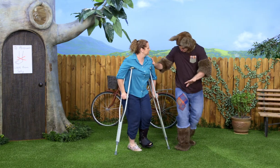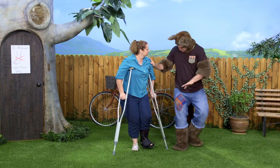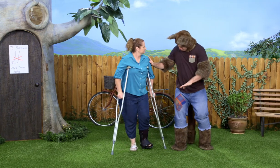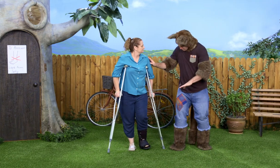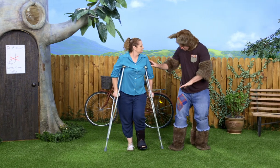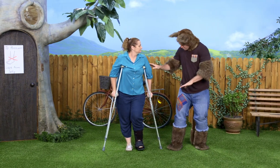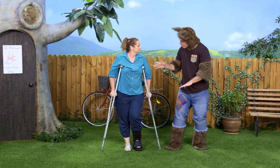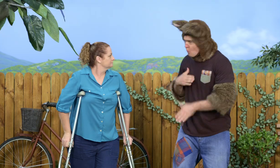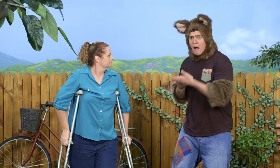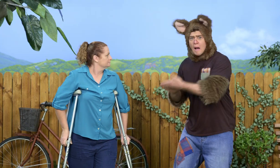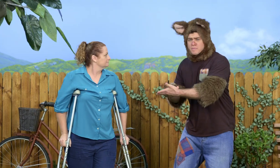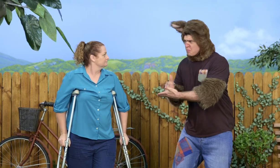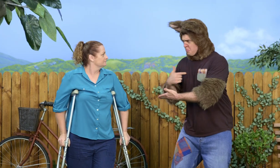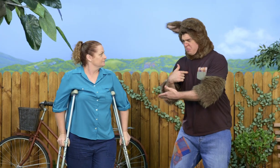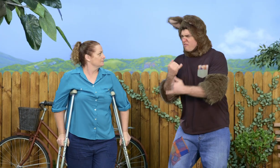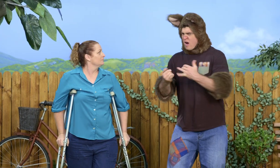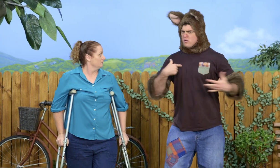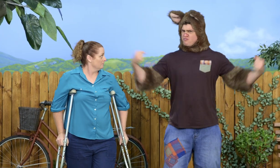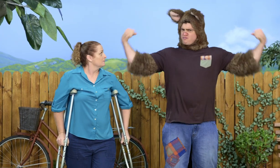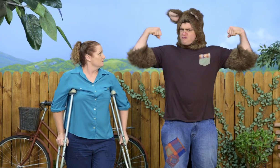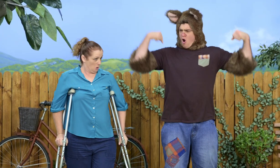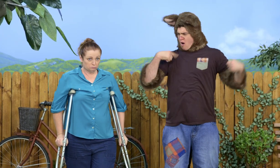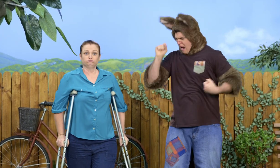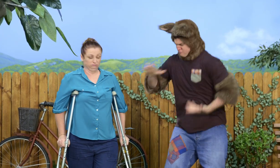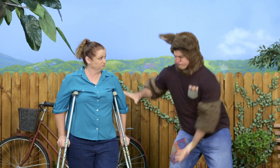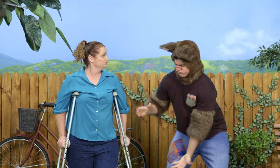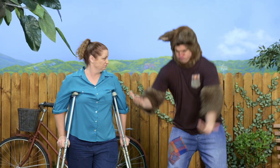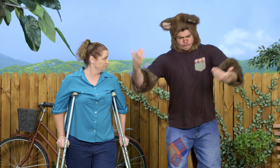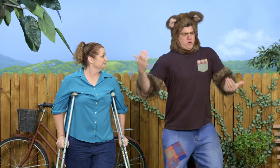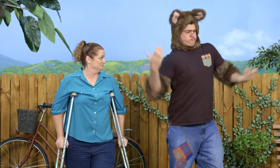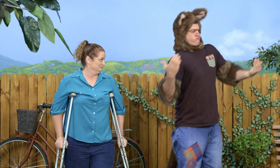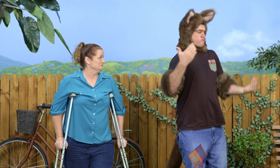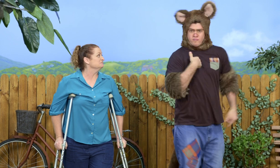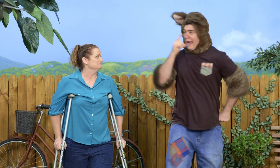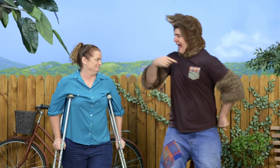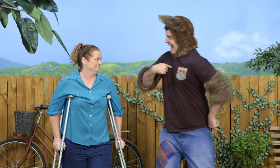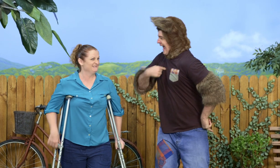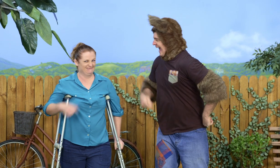Oh. Sally, would you like some help? I'm very strong. I can carry you.